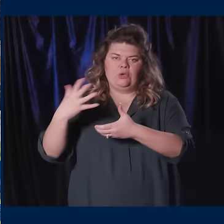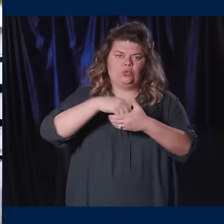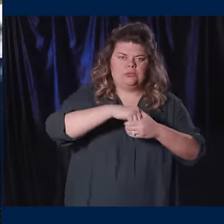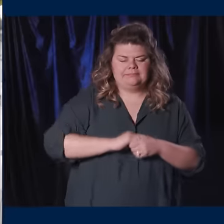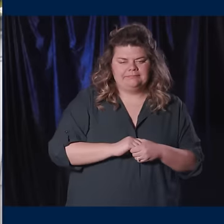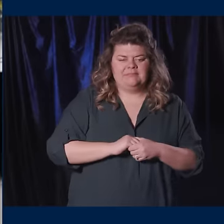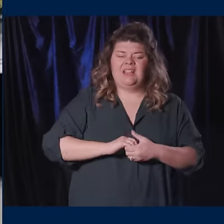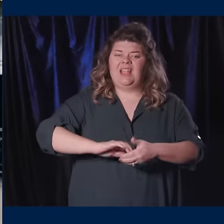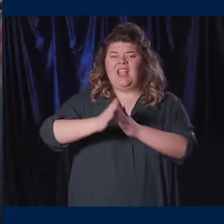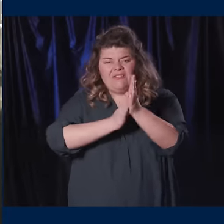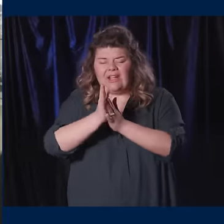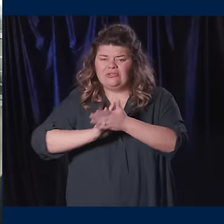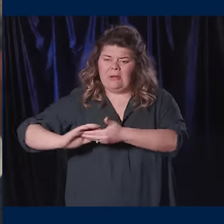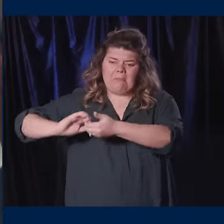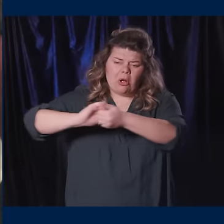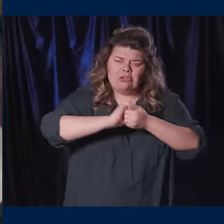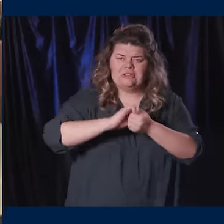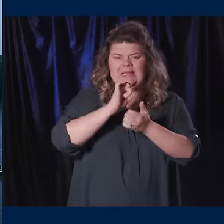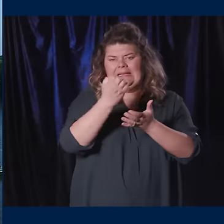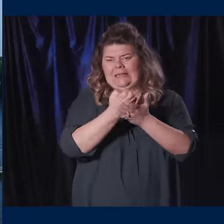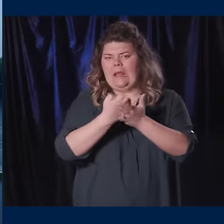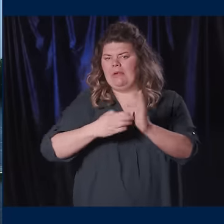Innovation, partnerships, and economic development